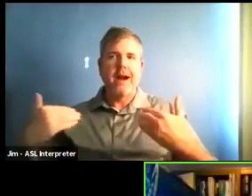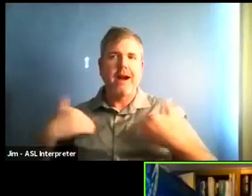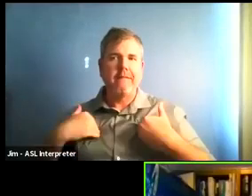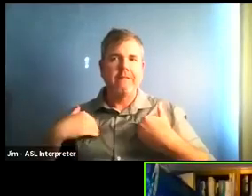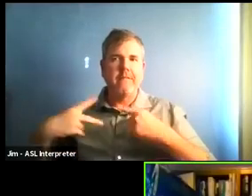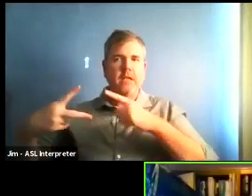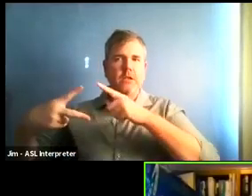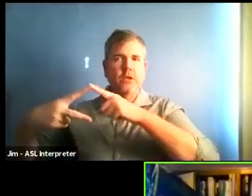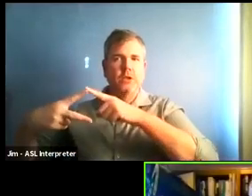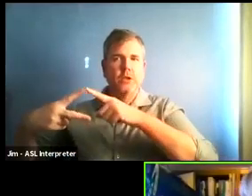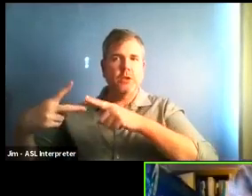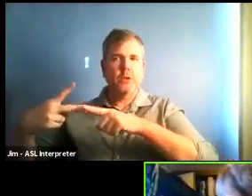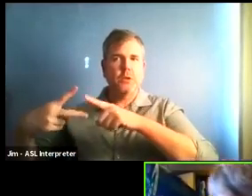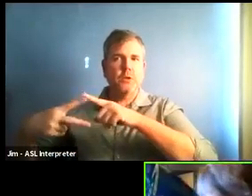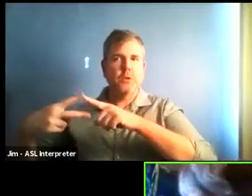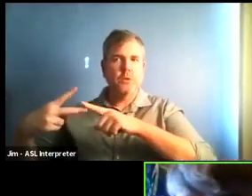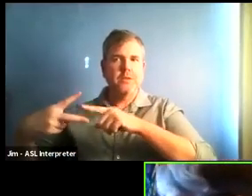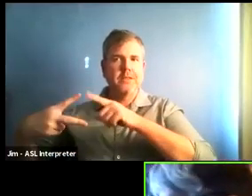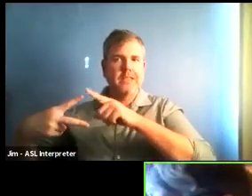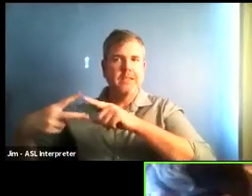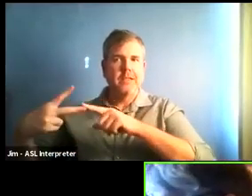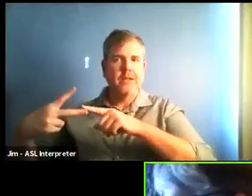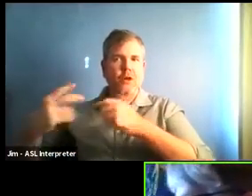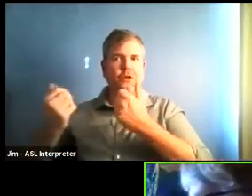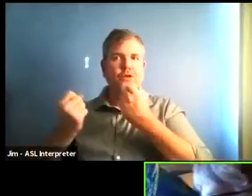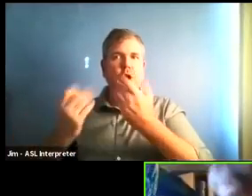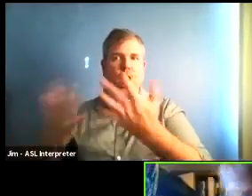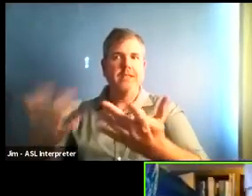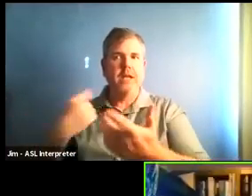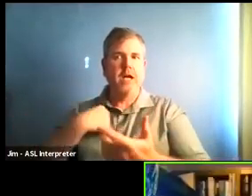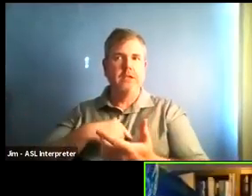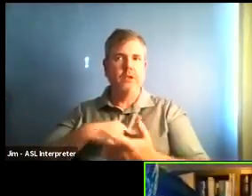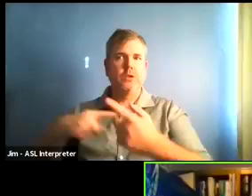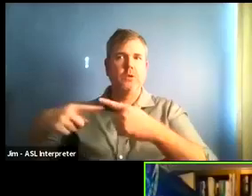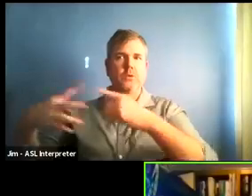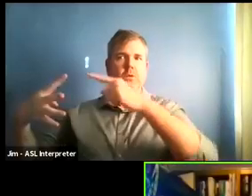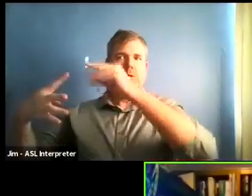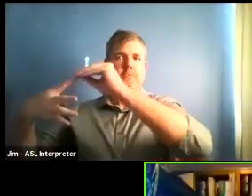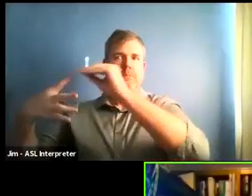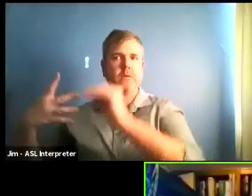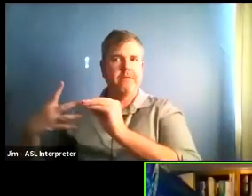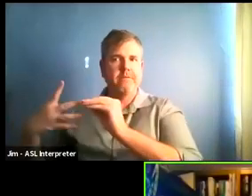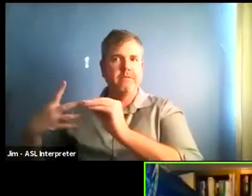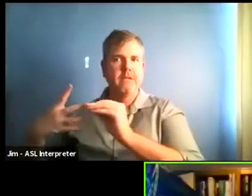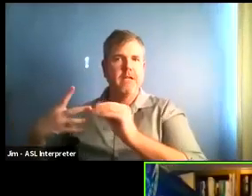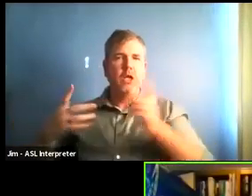we are down to, I think you said four point six percent in terms of